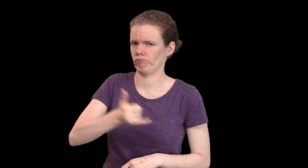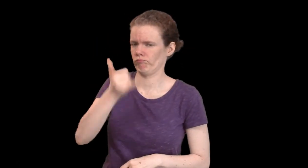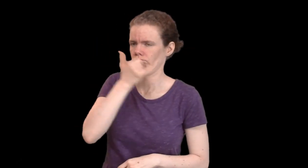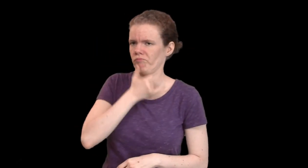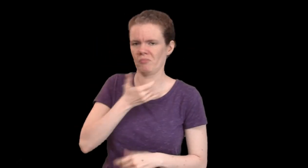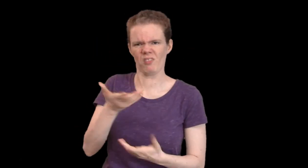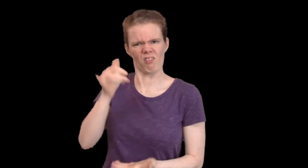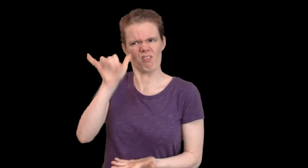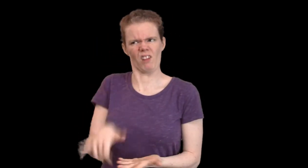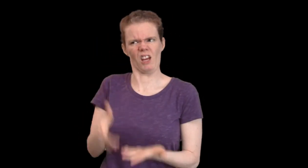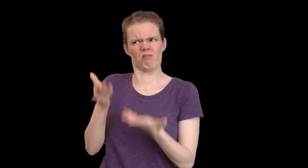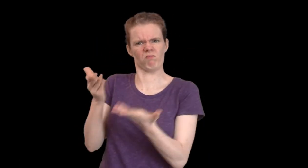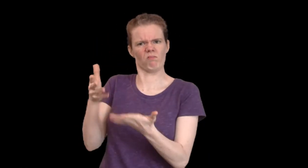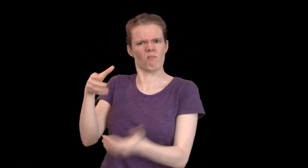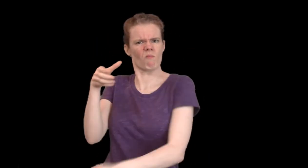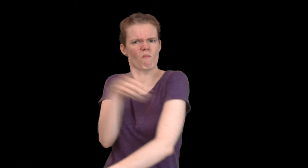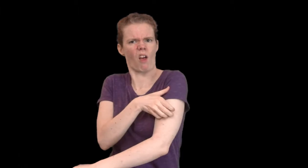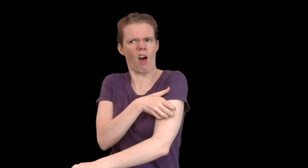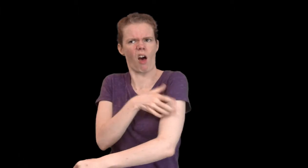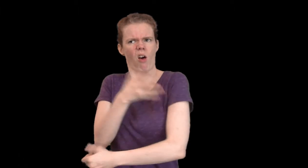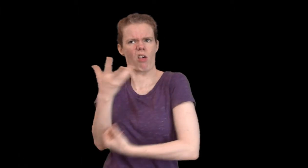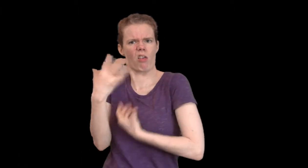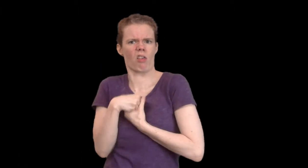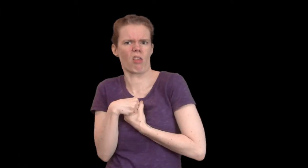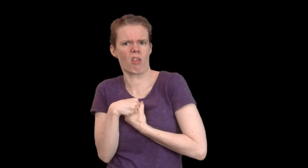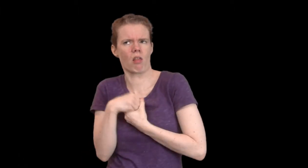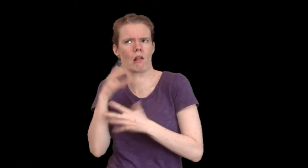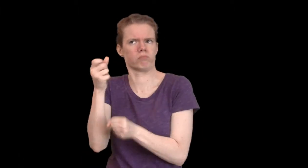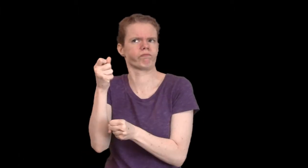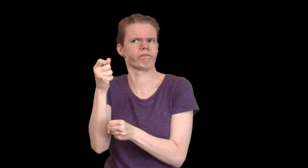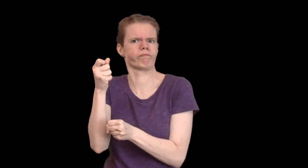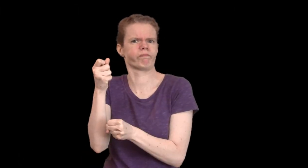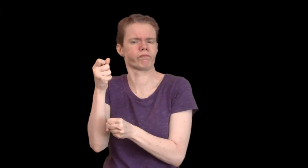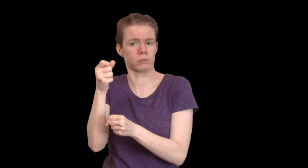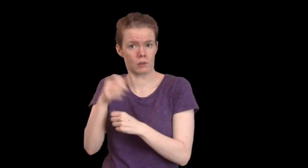No. It is how the desire for power corrupts.